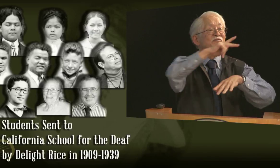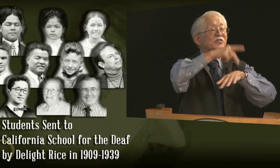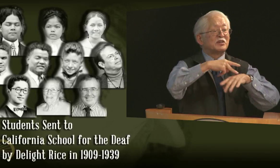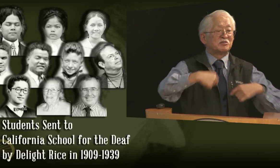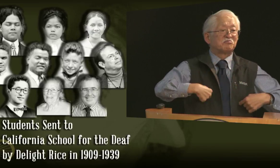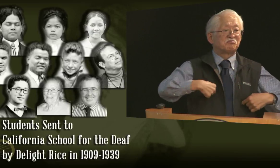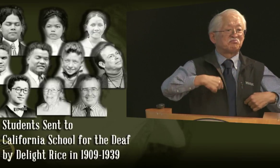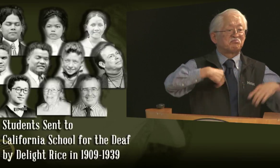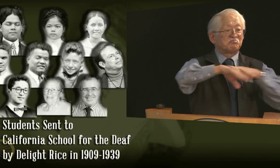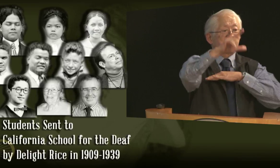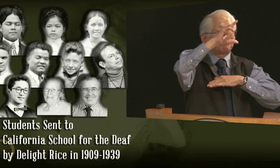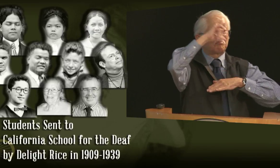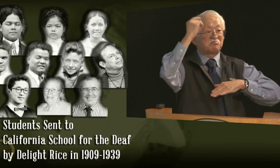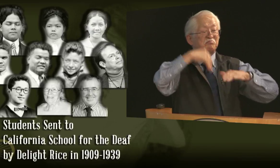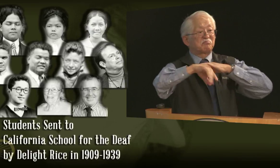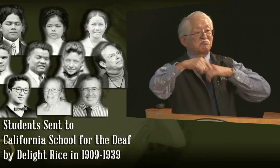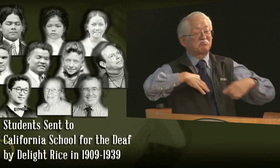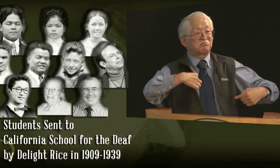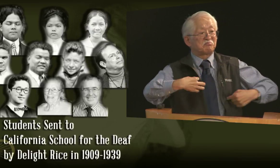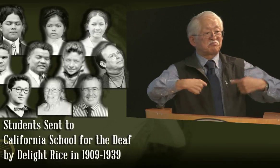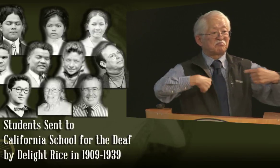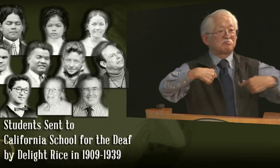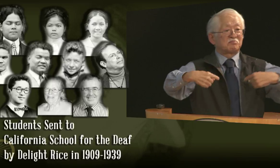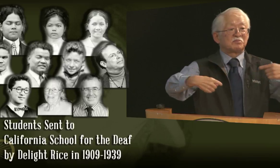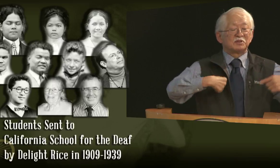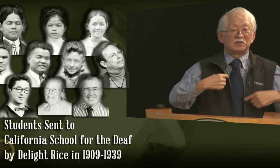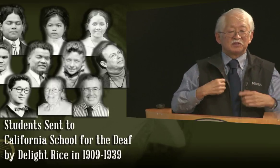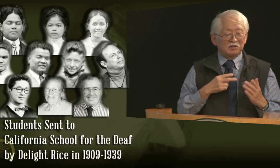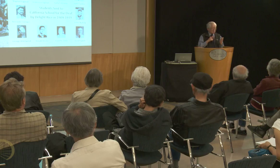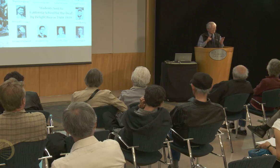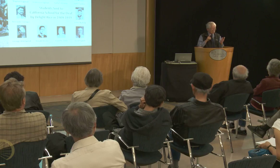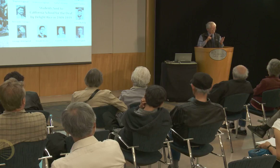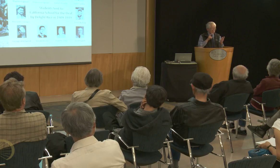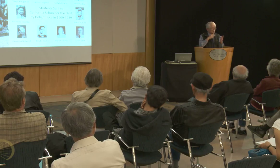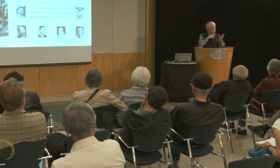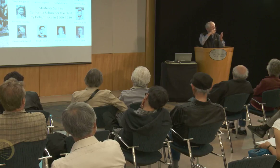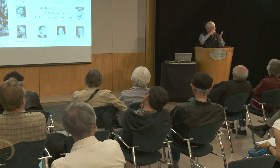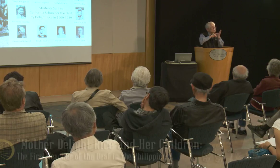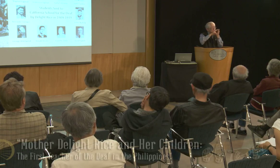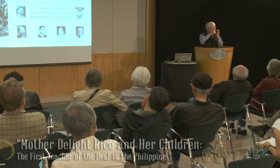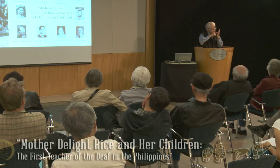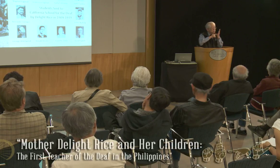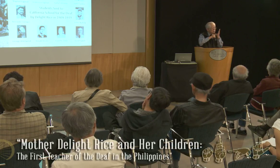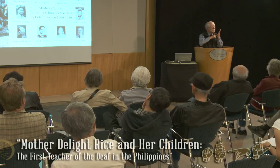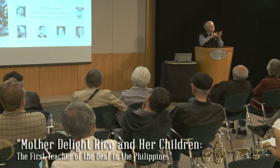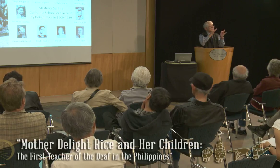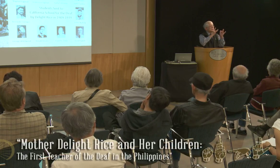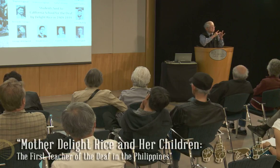You know, uh, he kept saying about how he was gonna go into Gallaudet, and